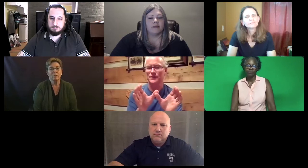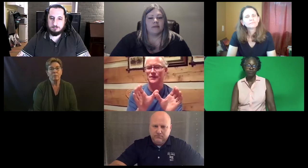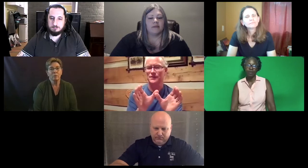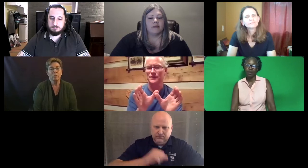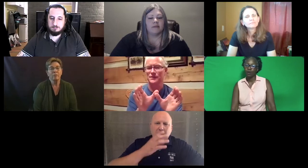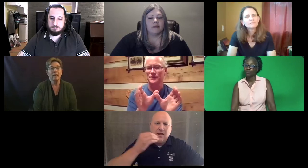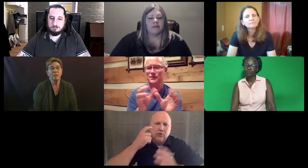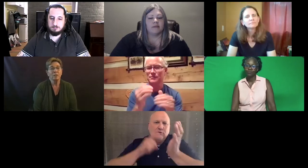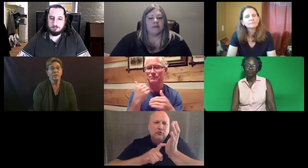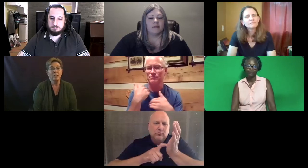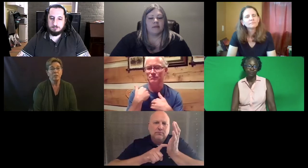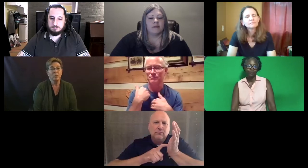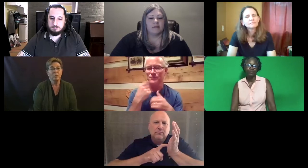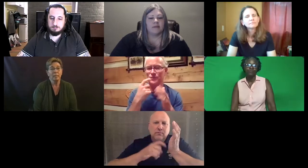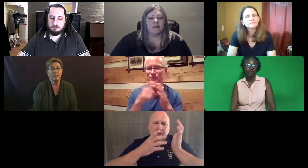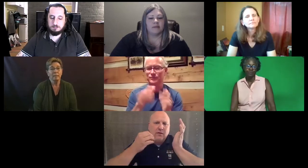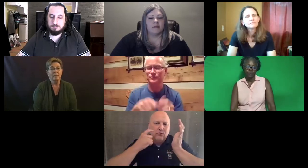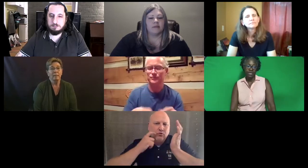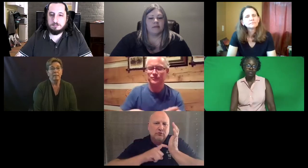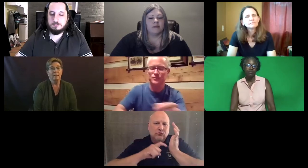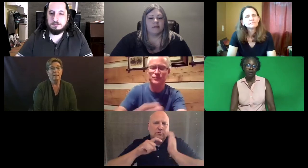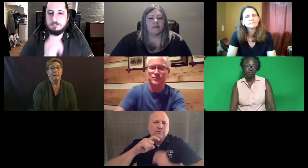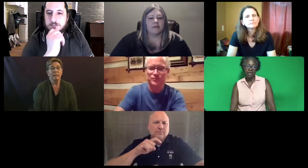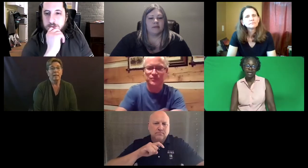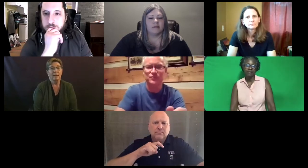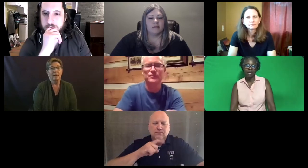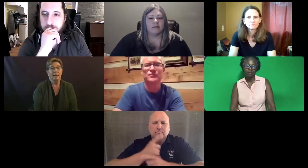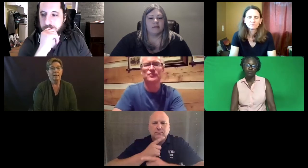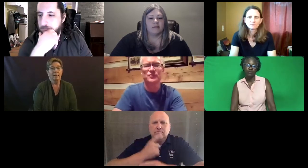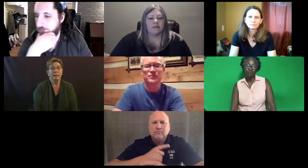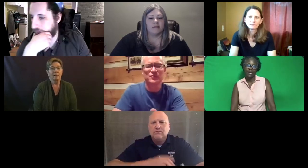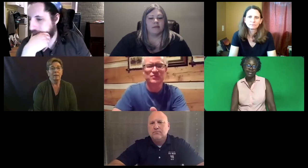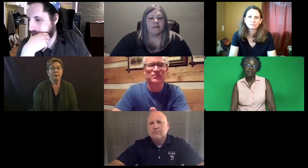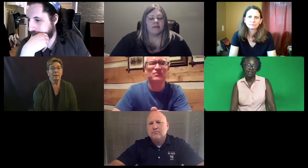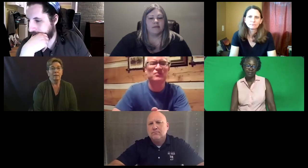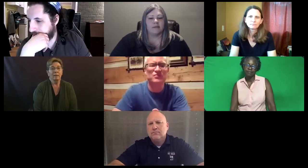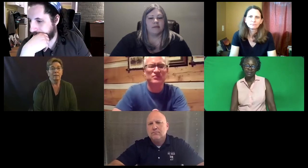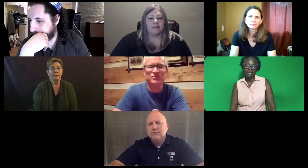You provide certification only? Trenton: Right. We do recognize it.